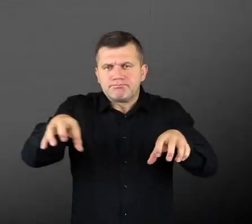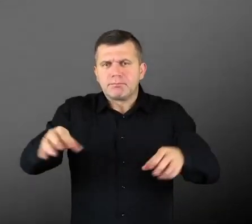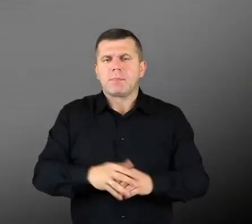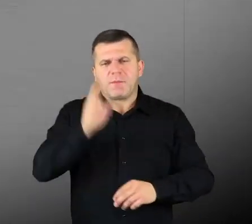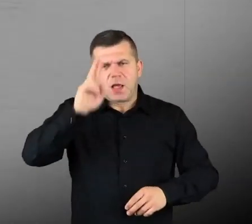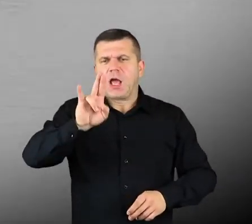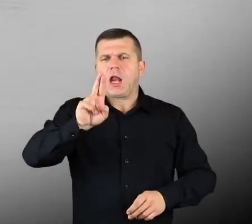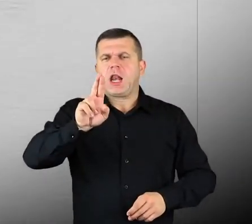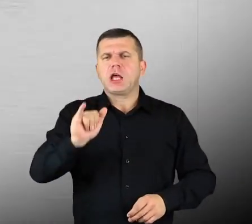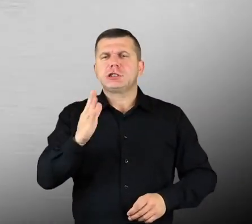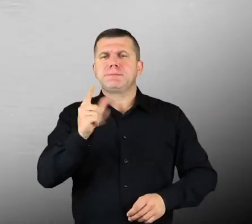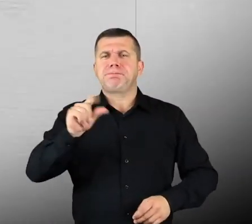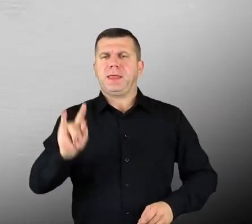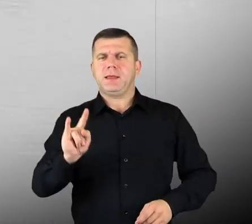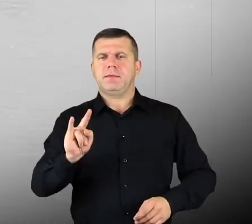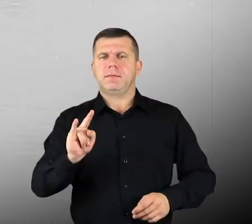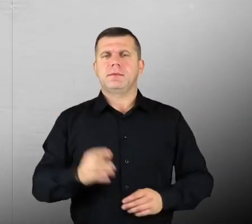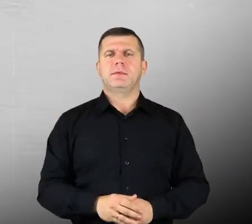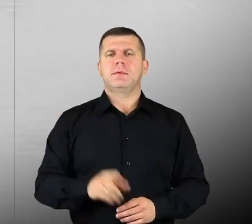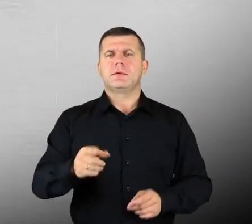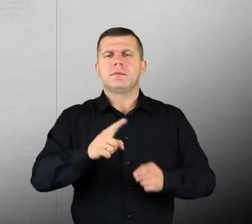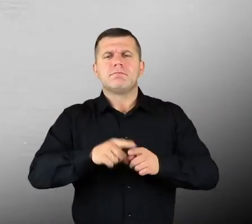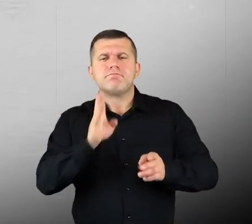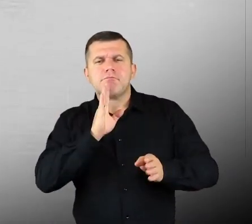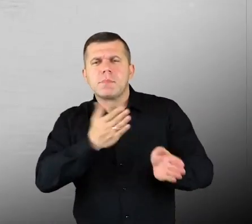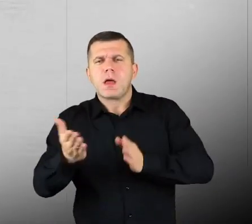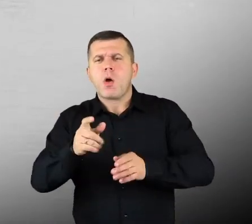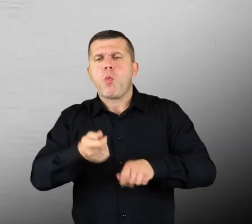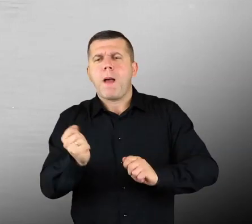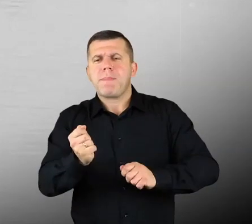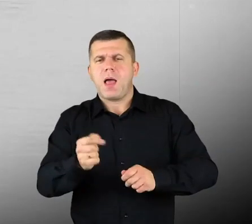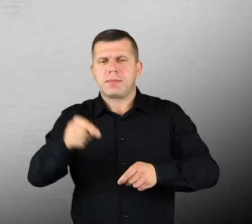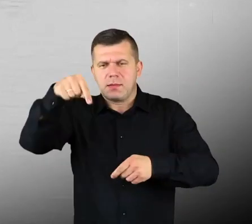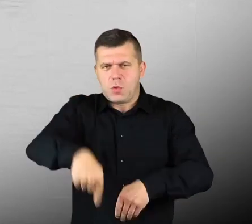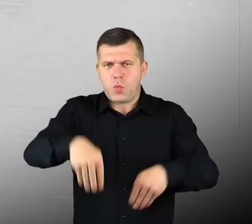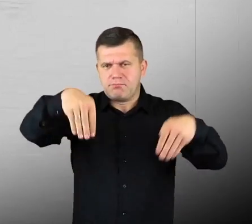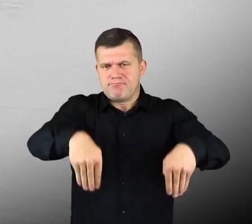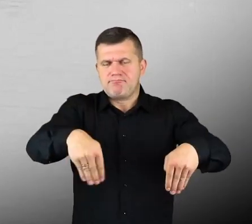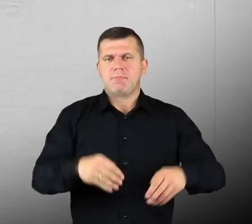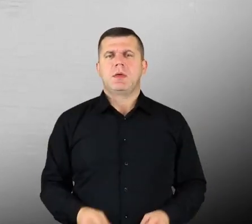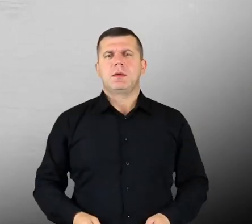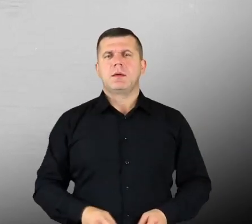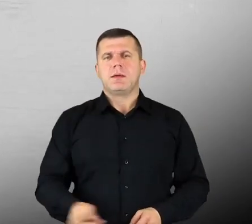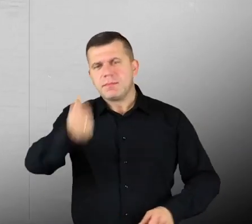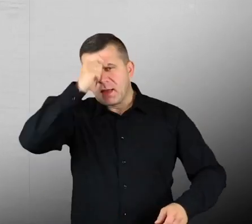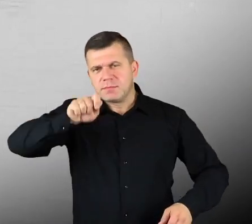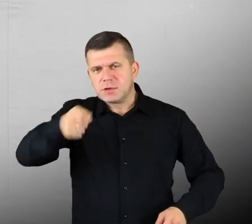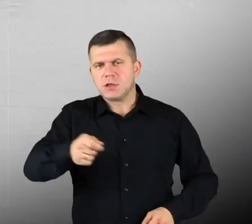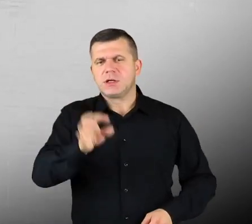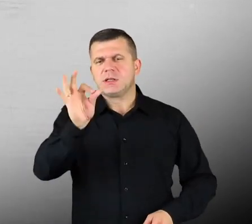with sort of a shovel in the middle, with a handle facing down. It was a so called “stróż”,